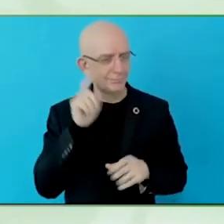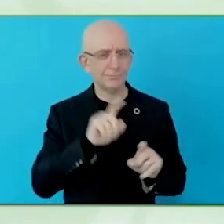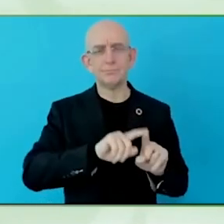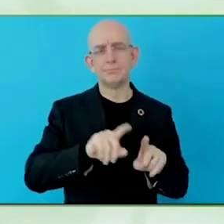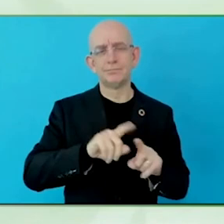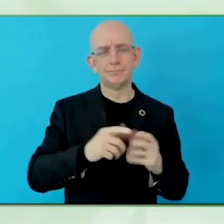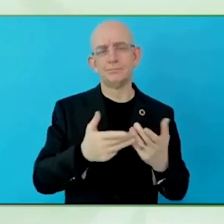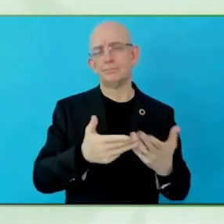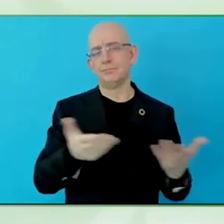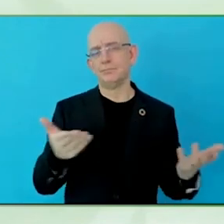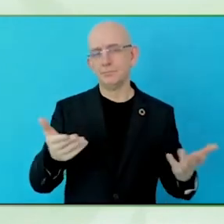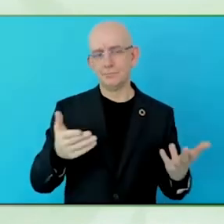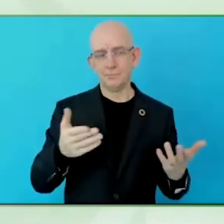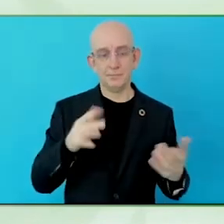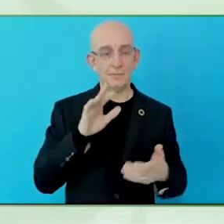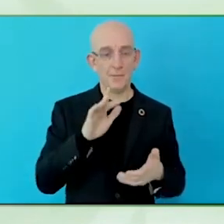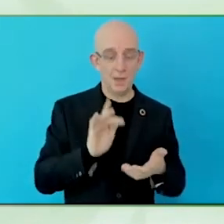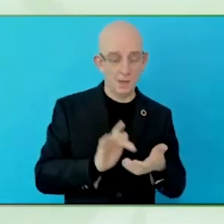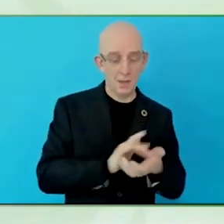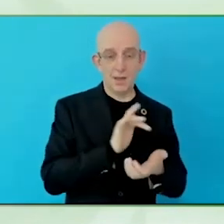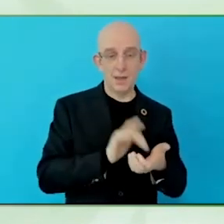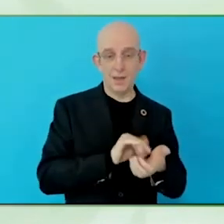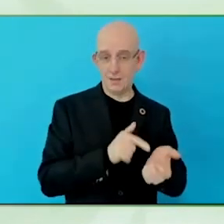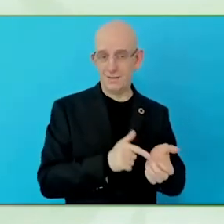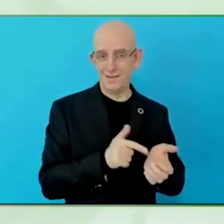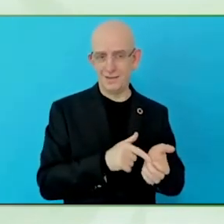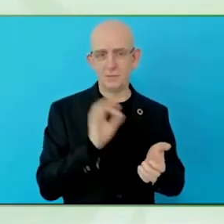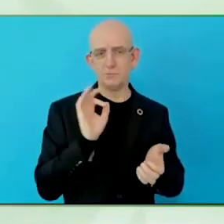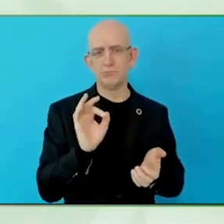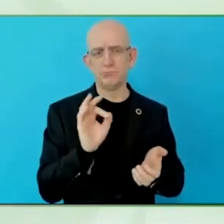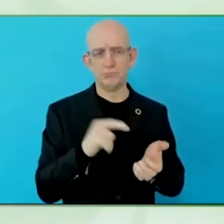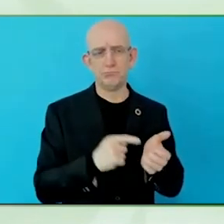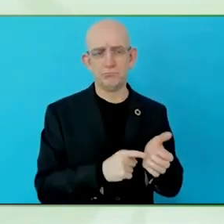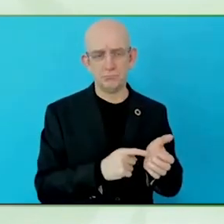And by introducing more and more digital solutions, we also have the